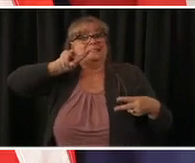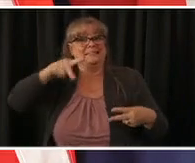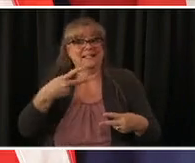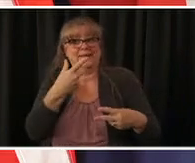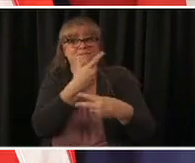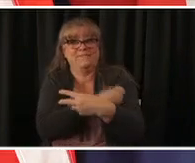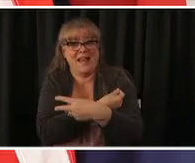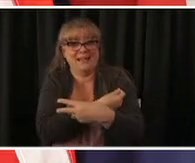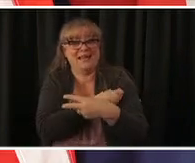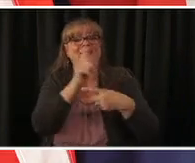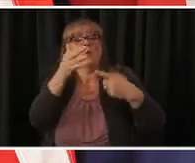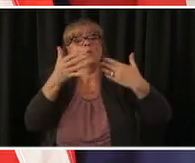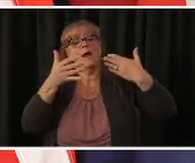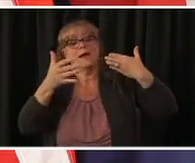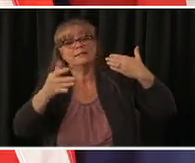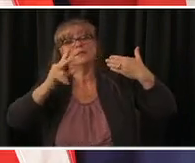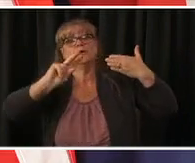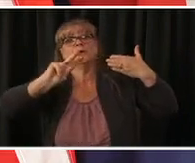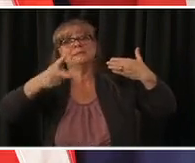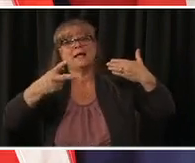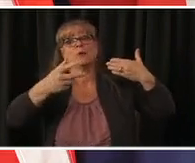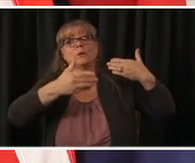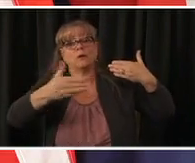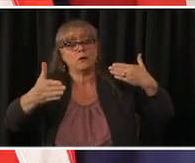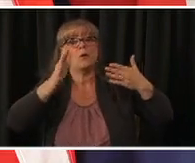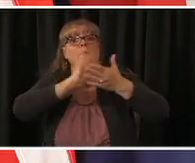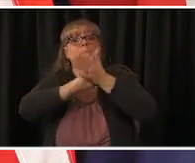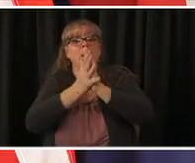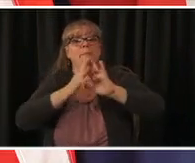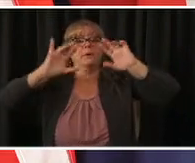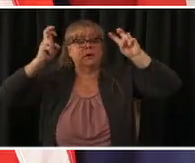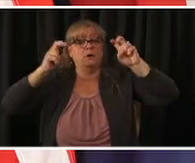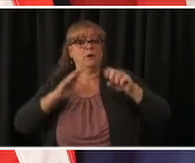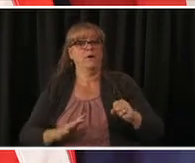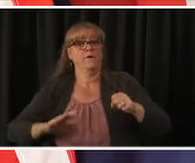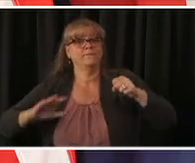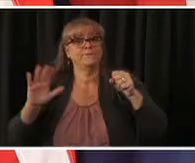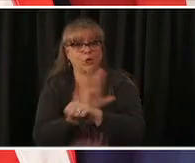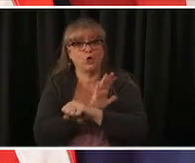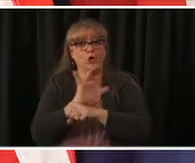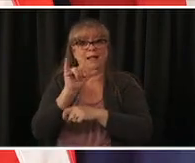you are vaccinated that's when you really don't have to worry much johnson johnson one vaccine